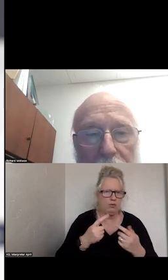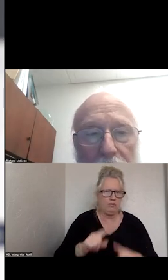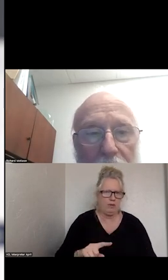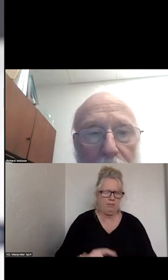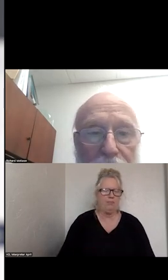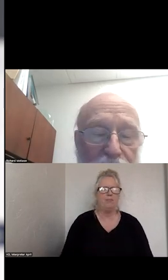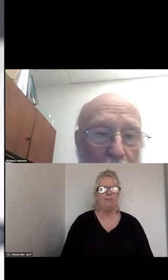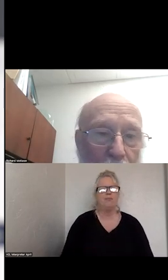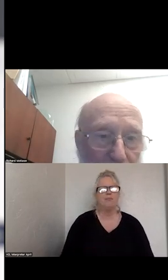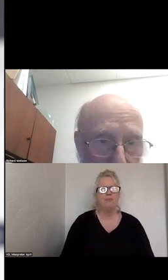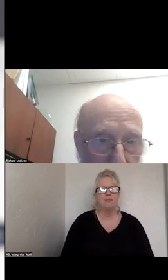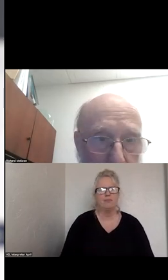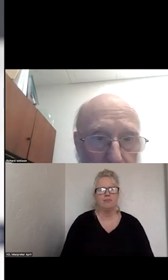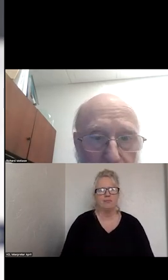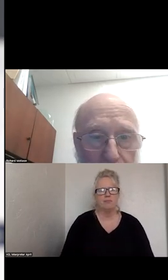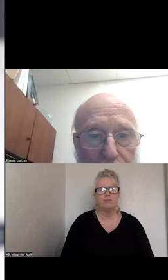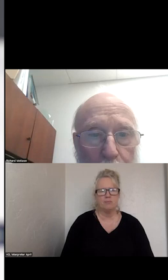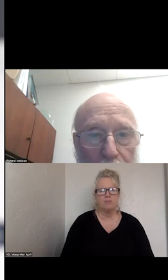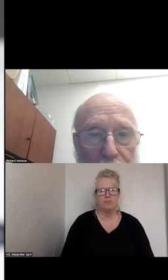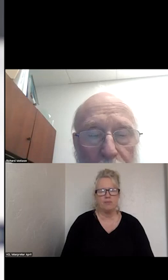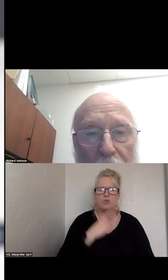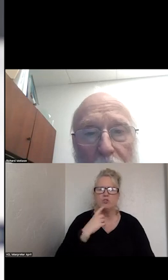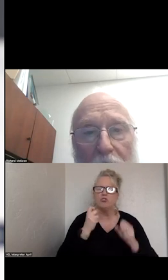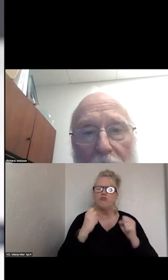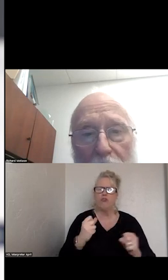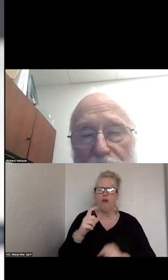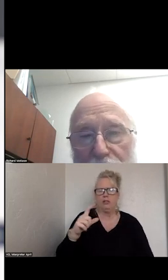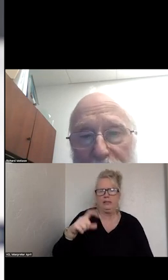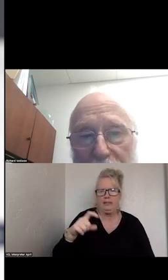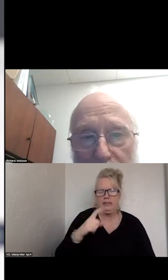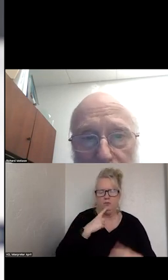THERE IS A STRONG NEED THAT WE ARE CURRENTLY WORKING ON HOW TO STRENGTHEN